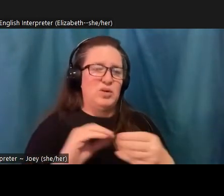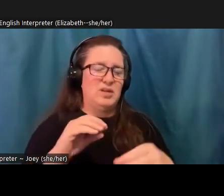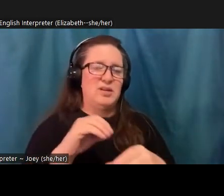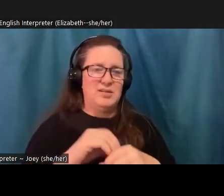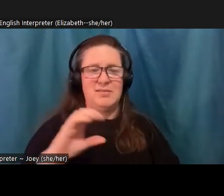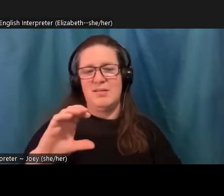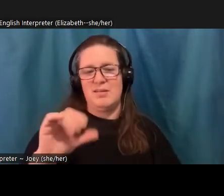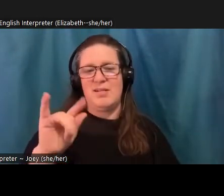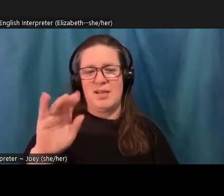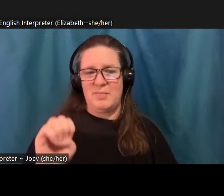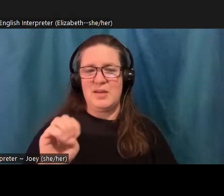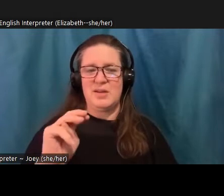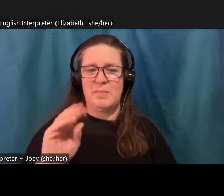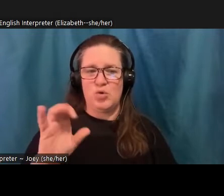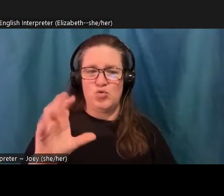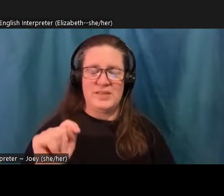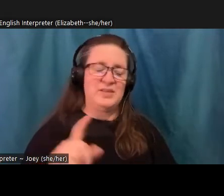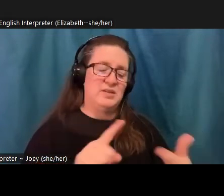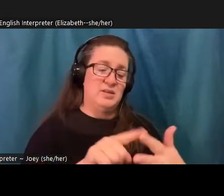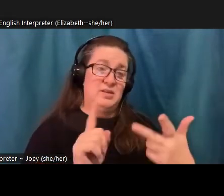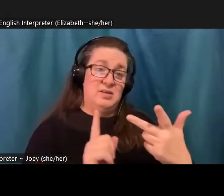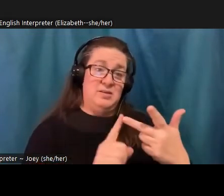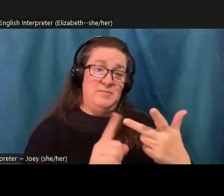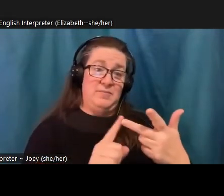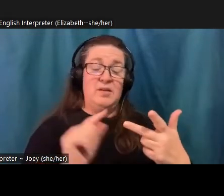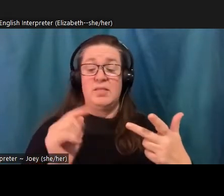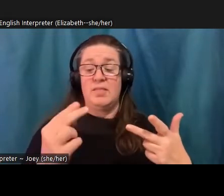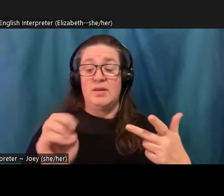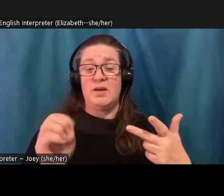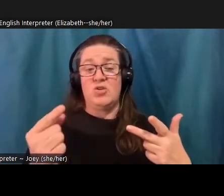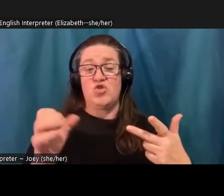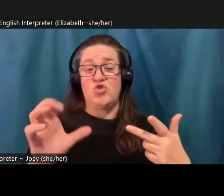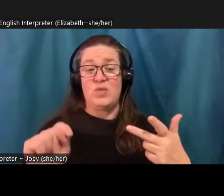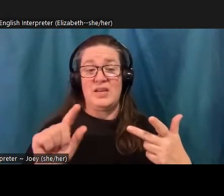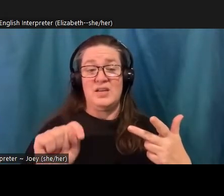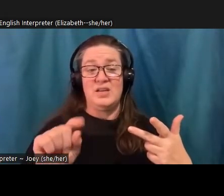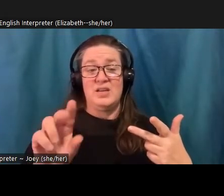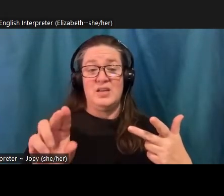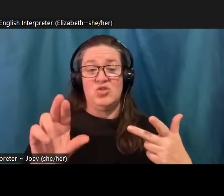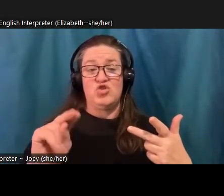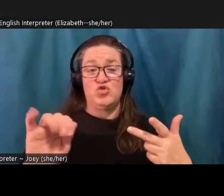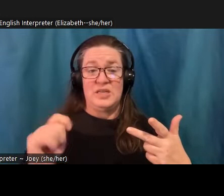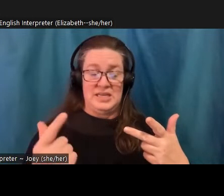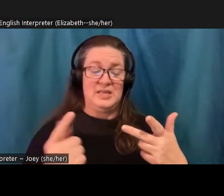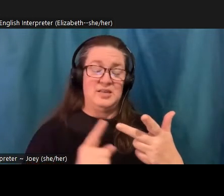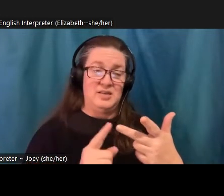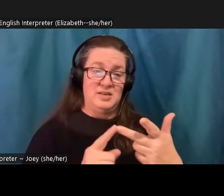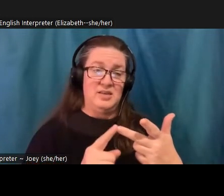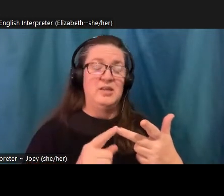Macy calls the Great Turning which identifies within our moment the possibility of profound social transformation